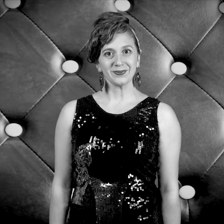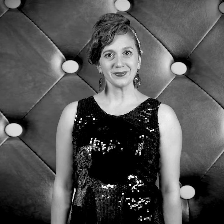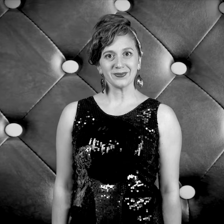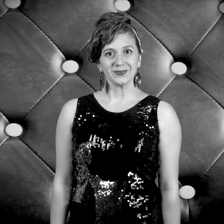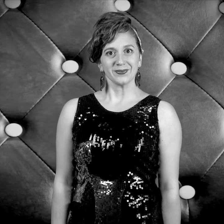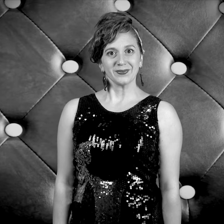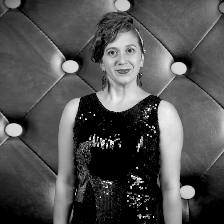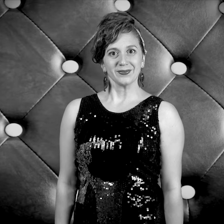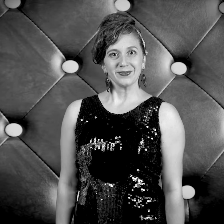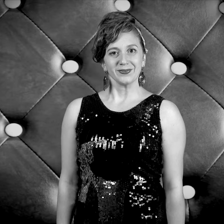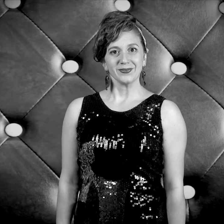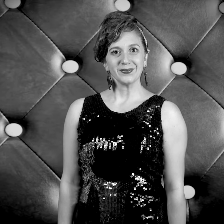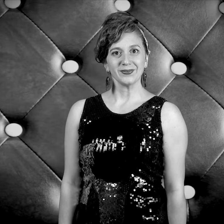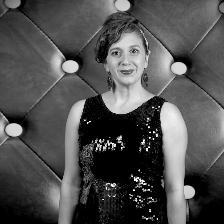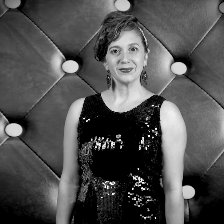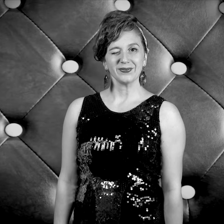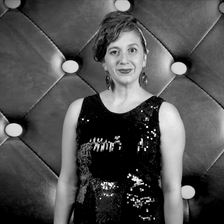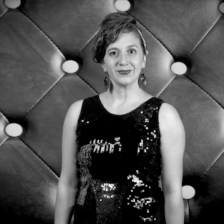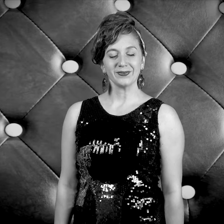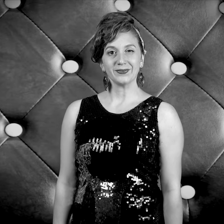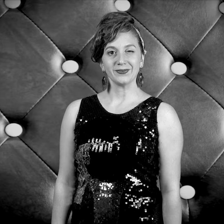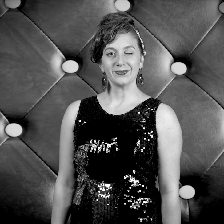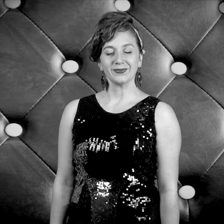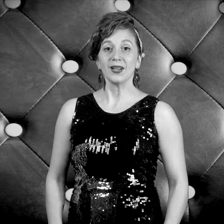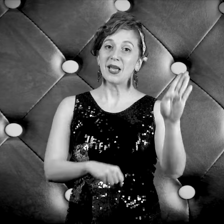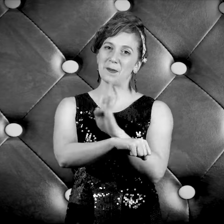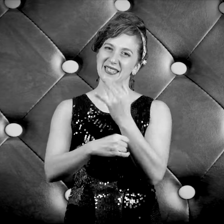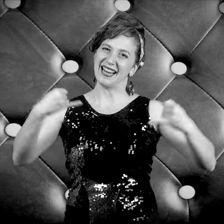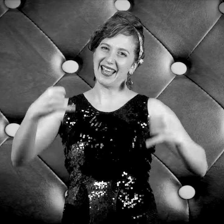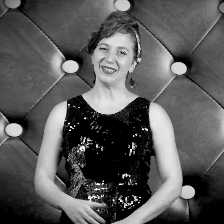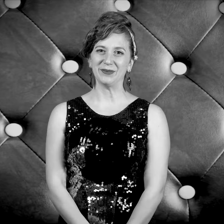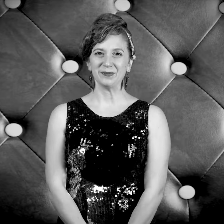brrr, brrr, brrr, brrr, busy line